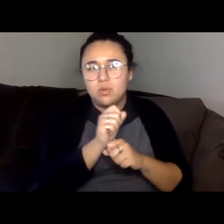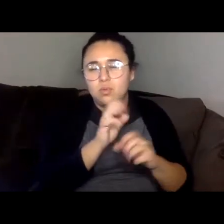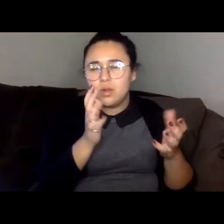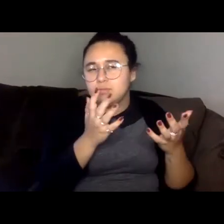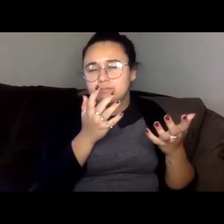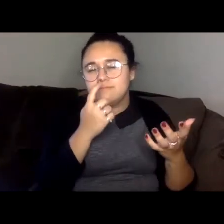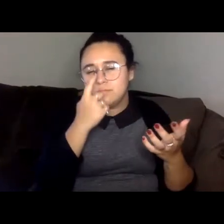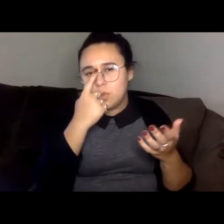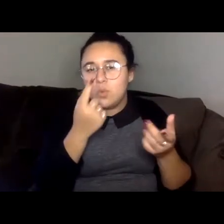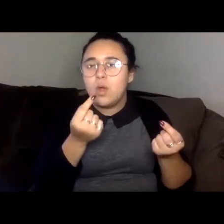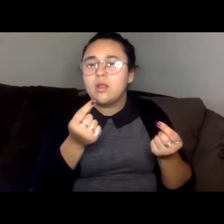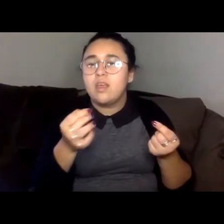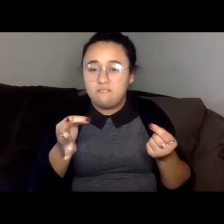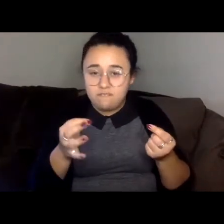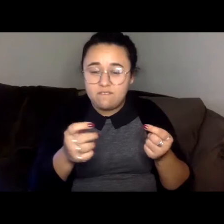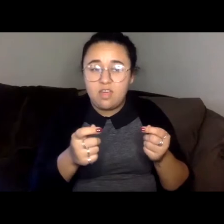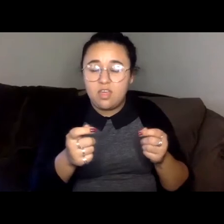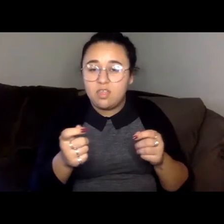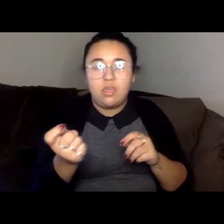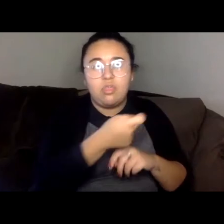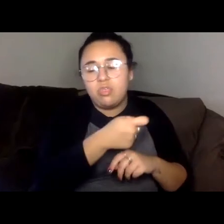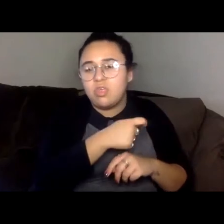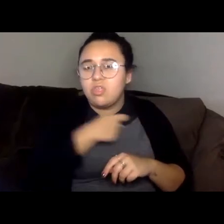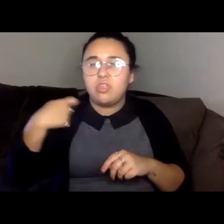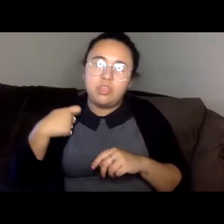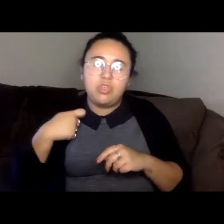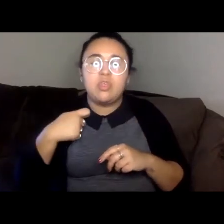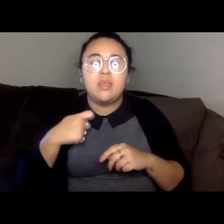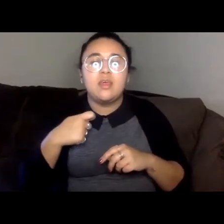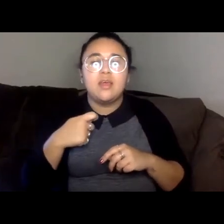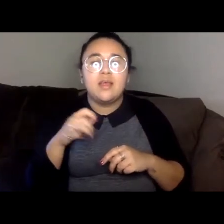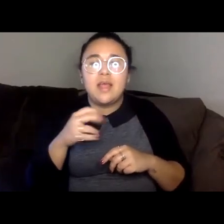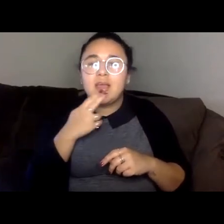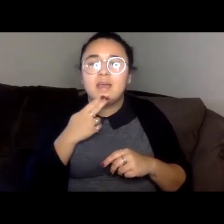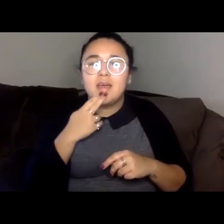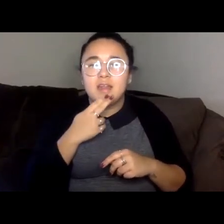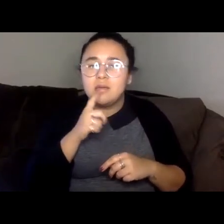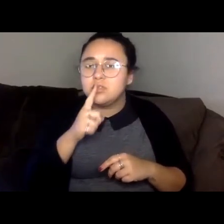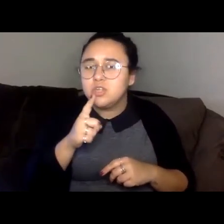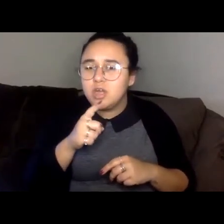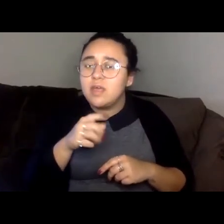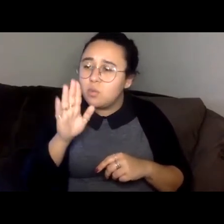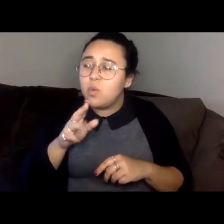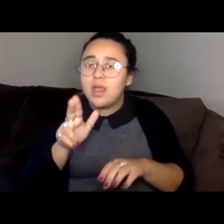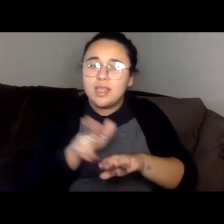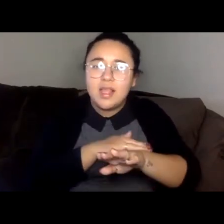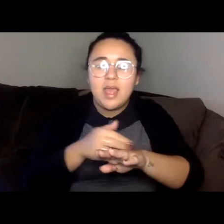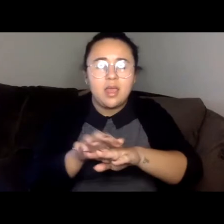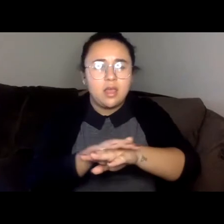Surely the forearm would be licking the sweet off their necks, wondering what was sticky, right up to the moment when their heads topple off.